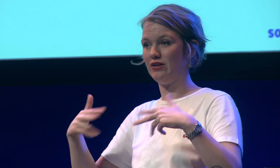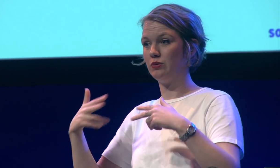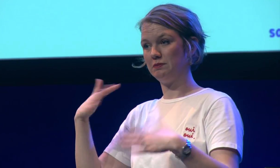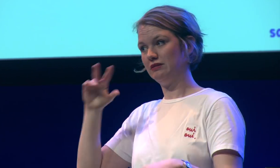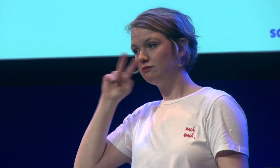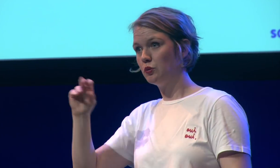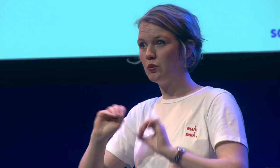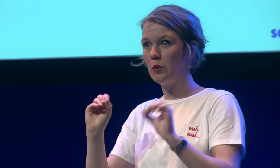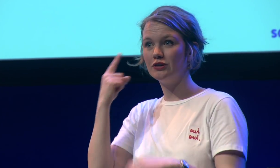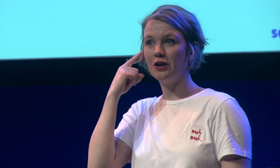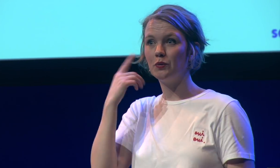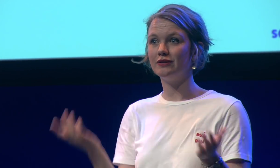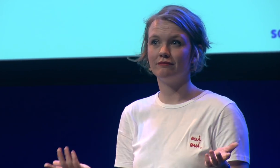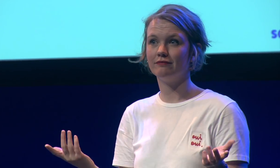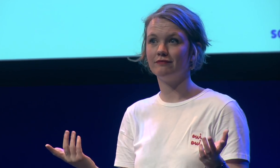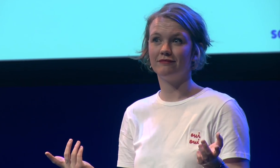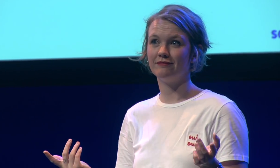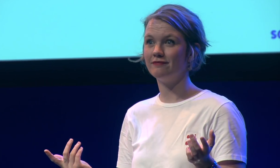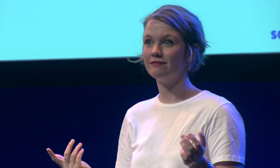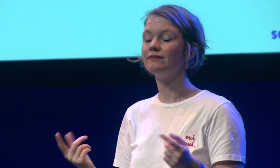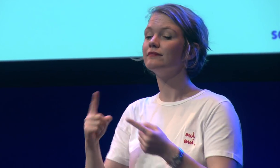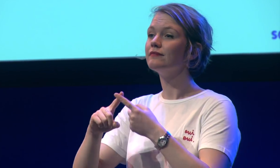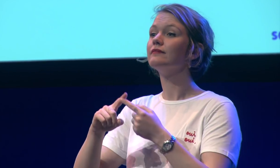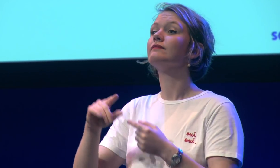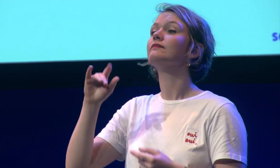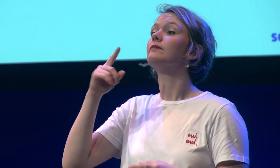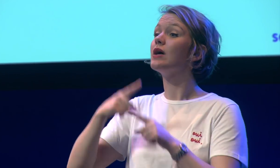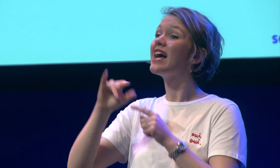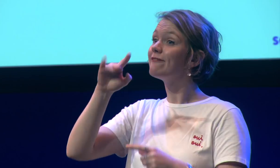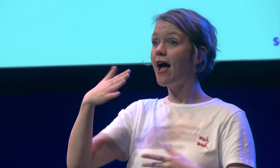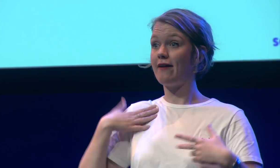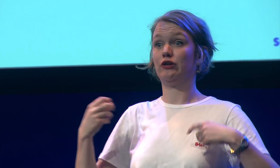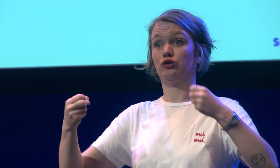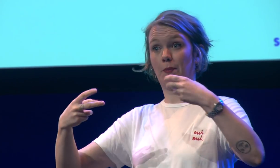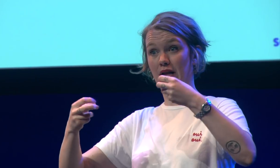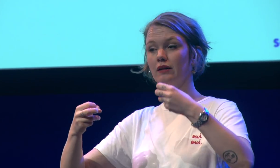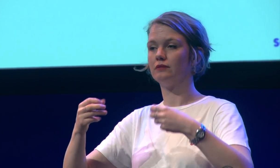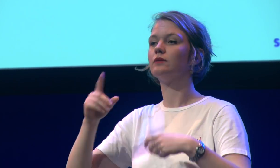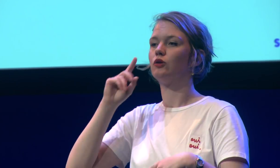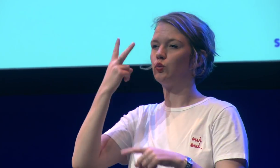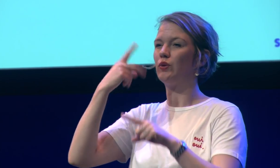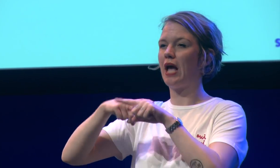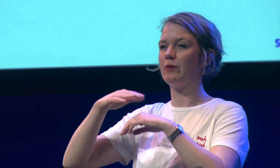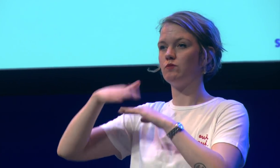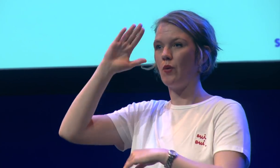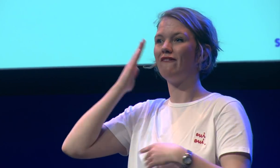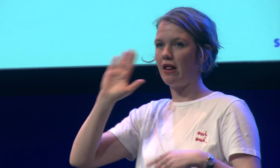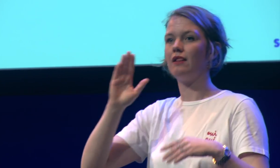85% of videos are being watched without sound also if a video has subtitles they